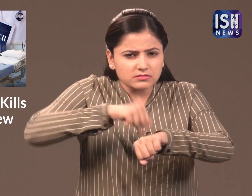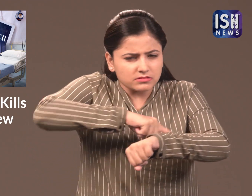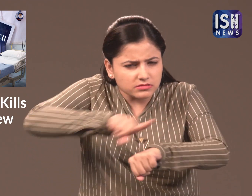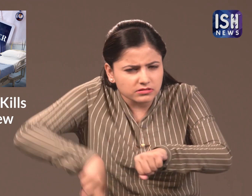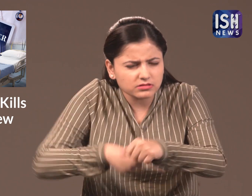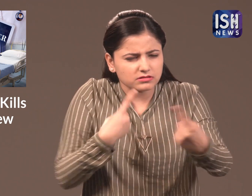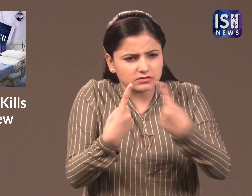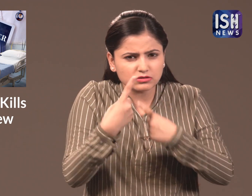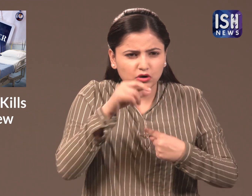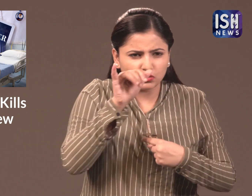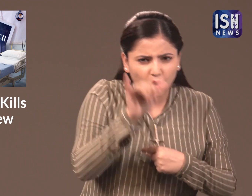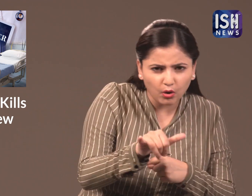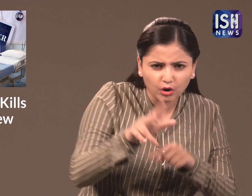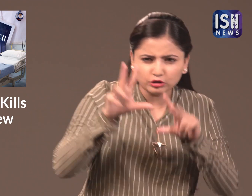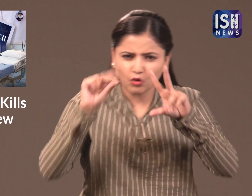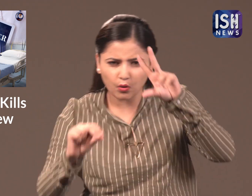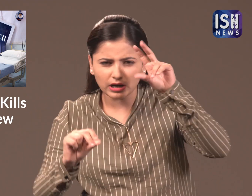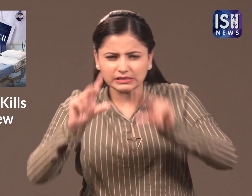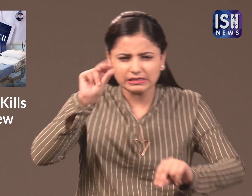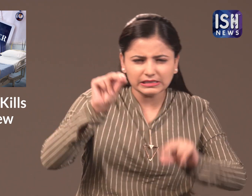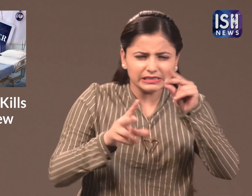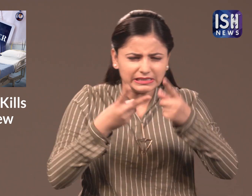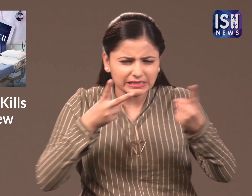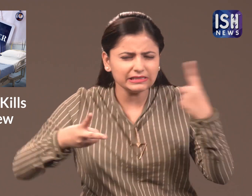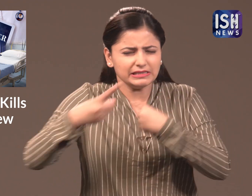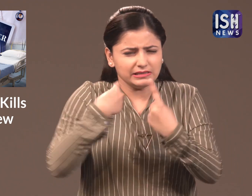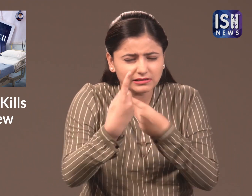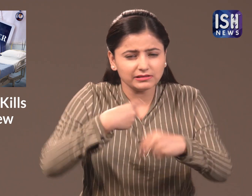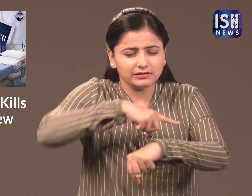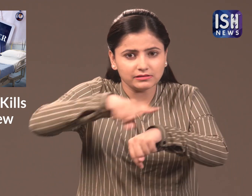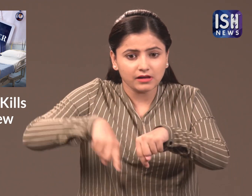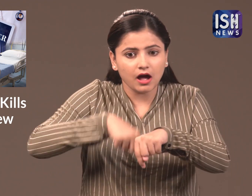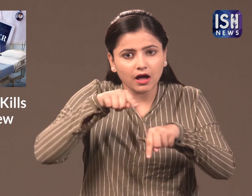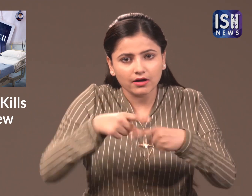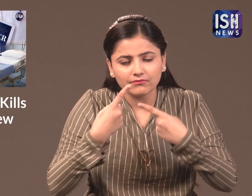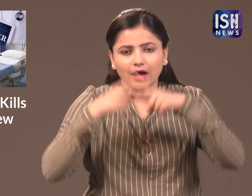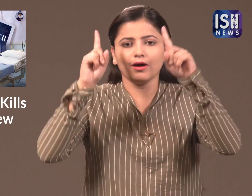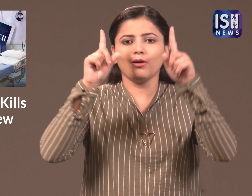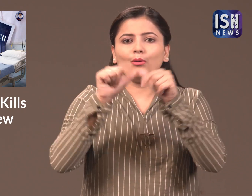sleep for 26 hours a debated whether they should or should not allow the law